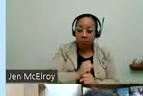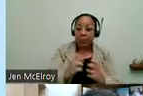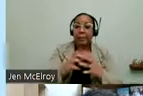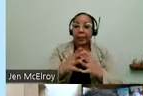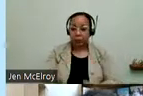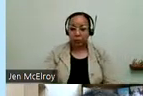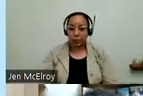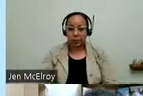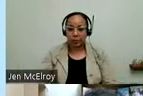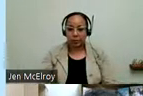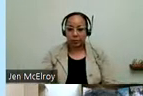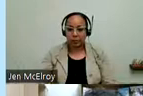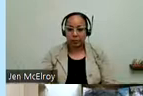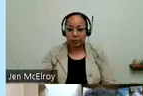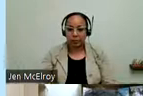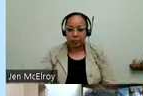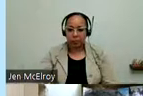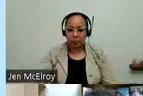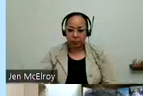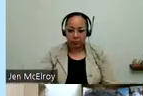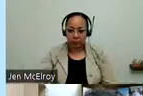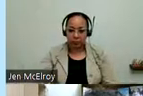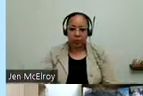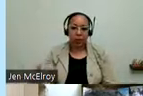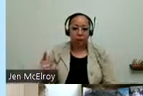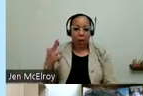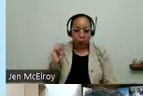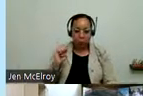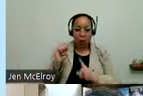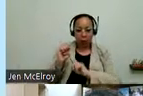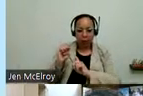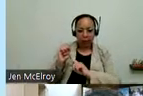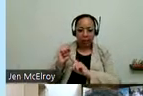plans is built. And then -- oversees our public